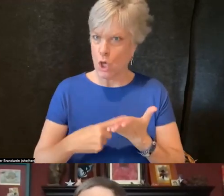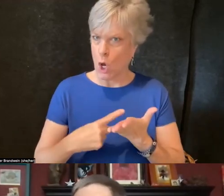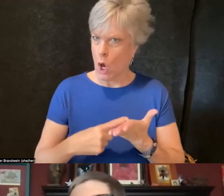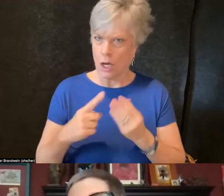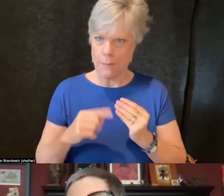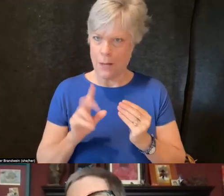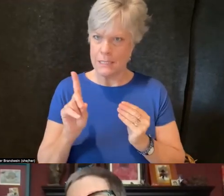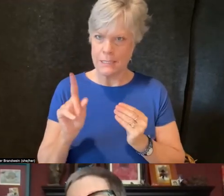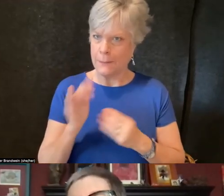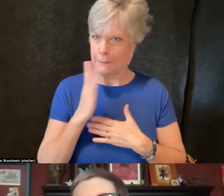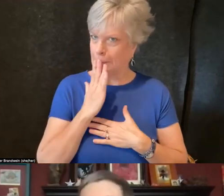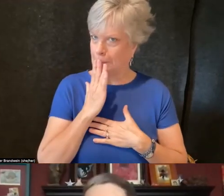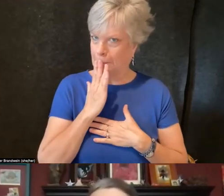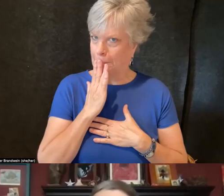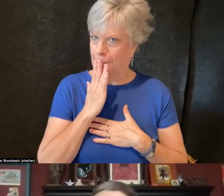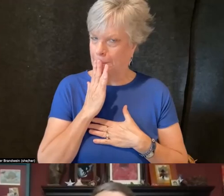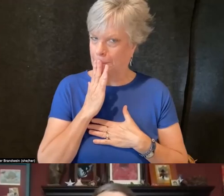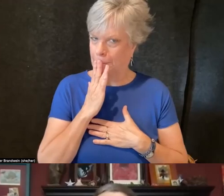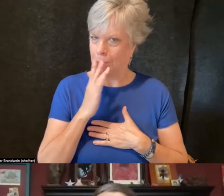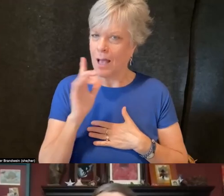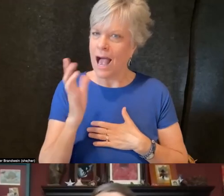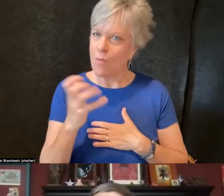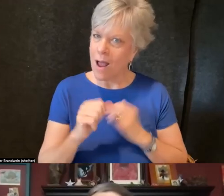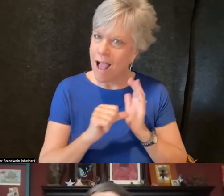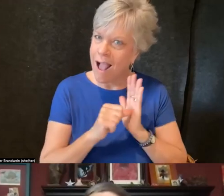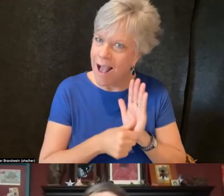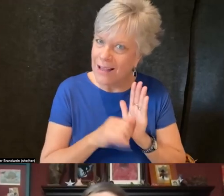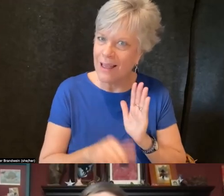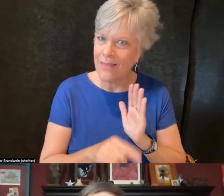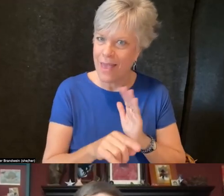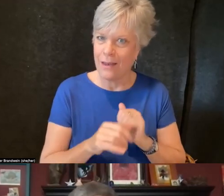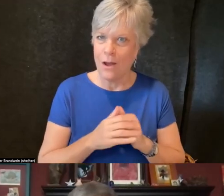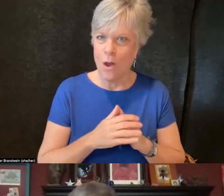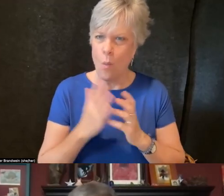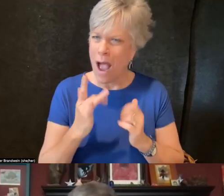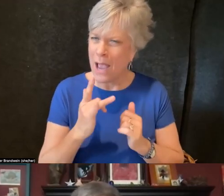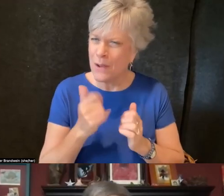Highlight that fact, bring to prominence that fact?